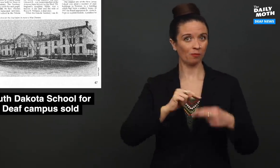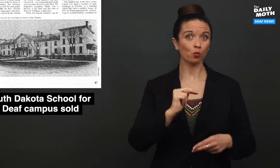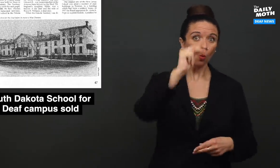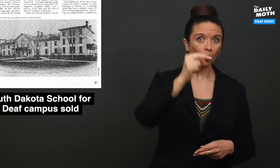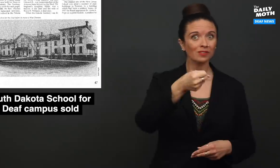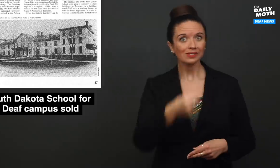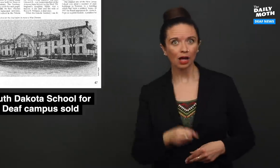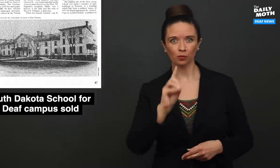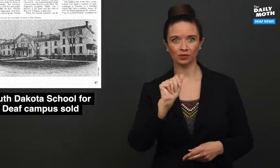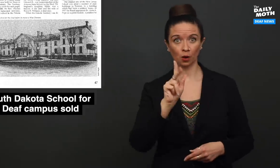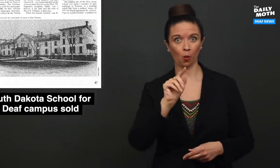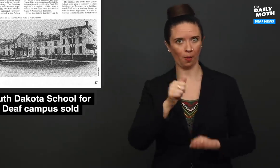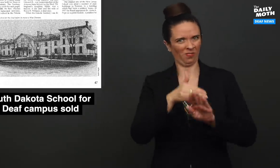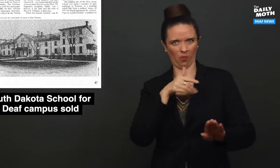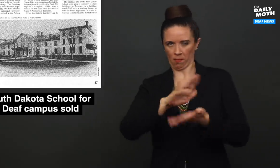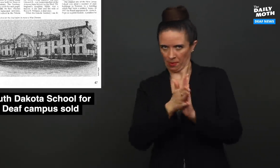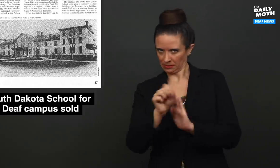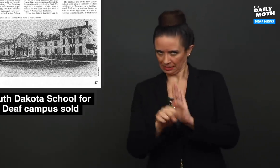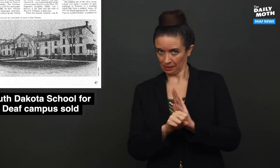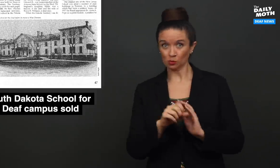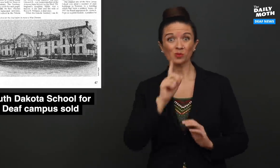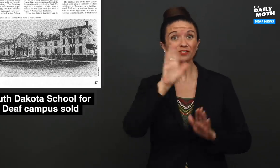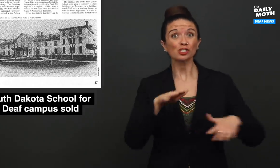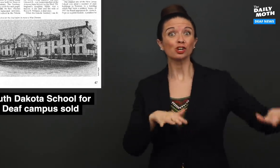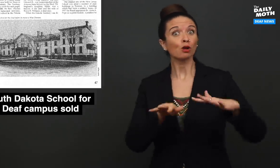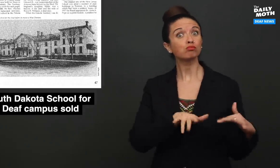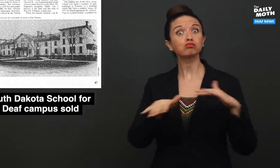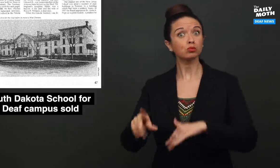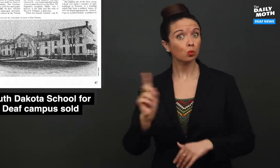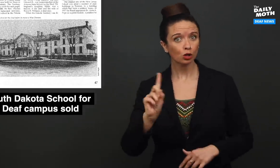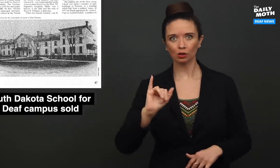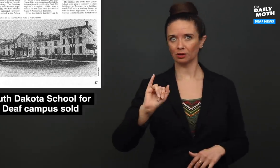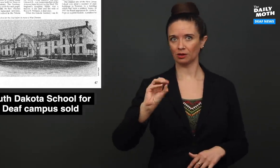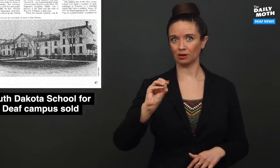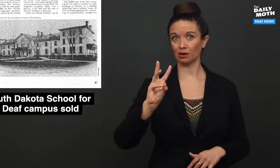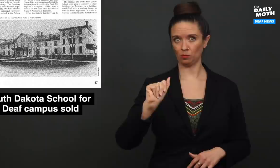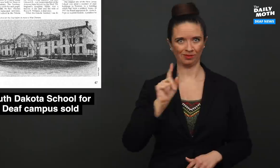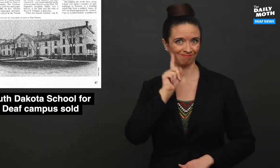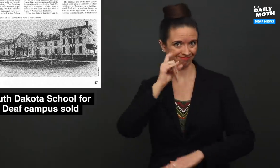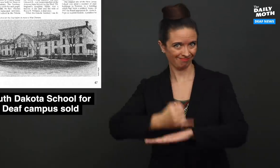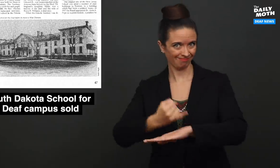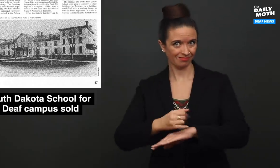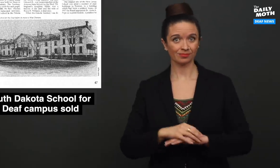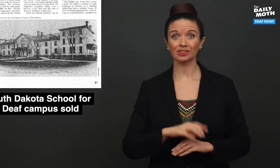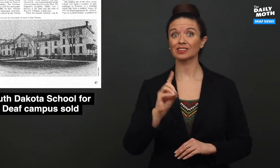(the name of North Dakota and South Dakota before they became states) went to Iowa School for the Deaf.